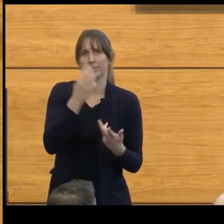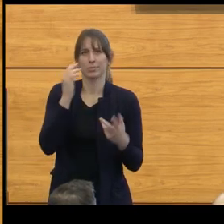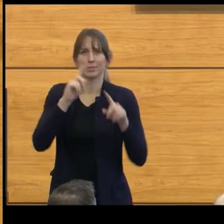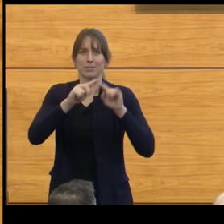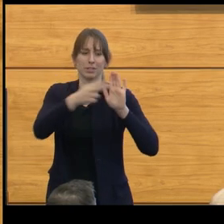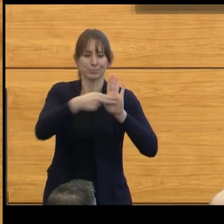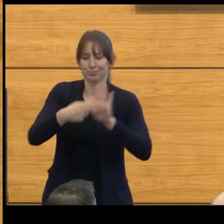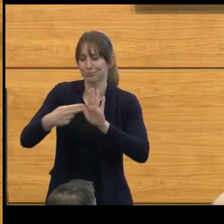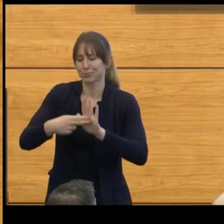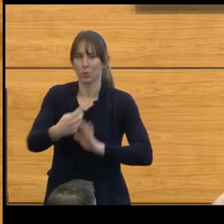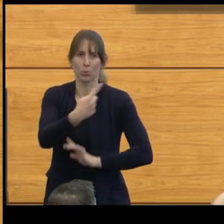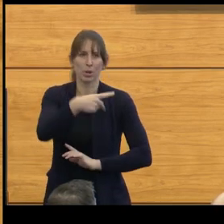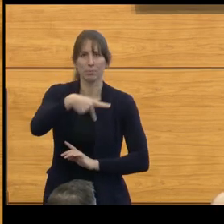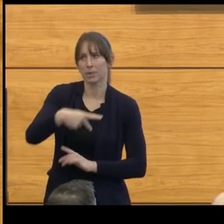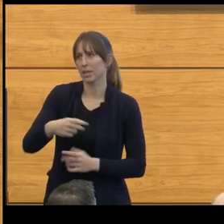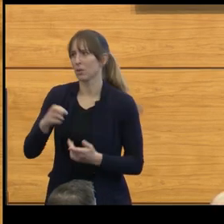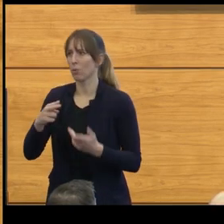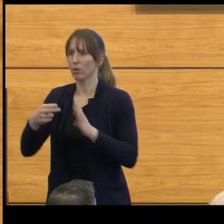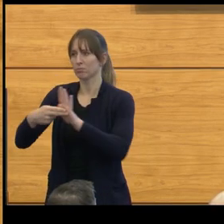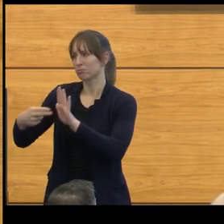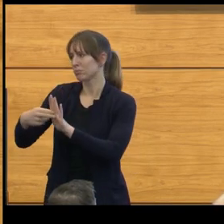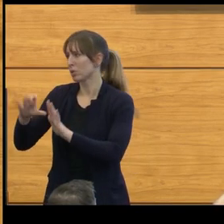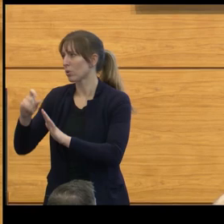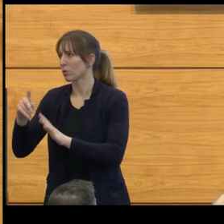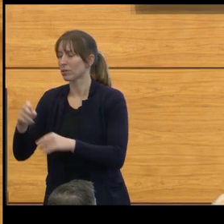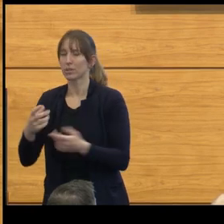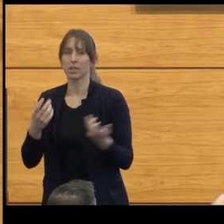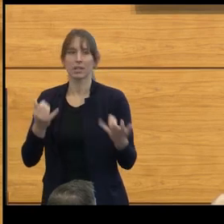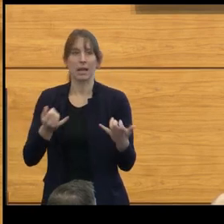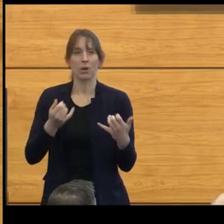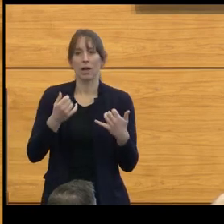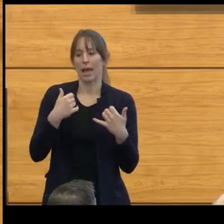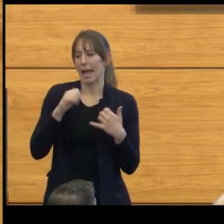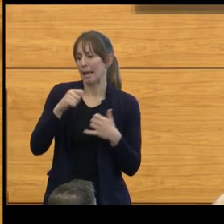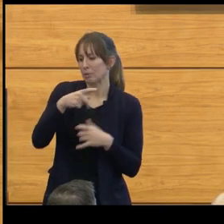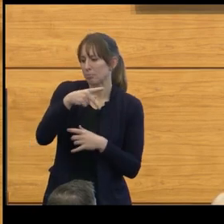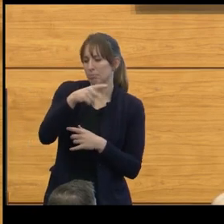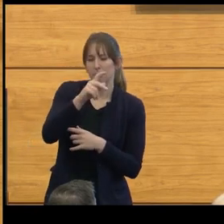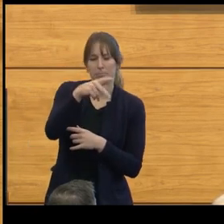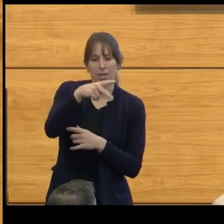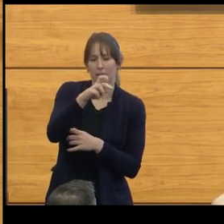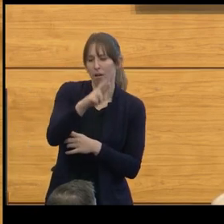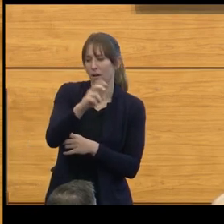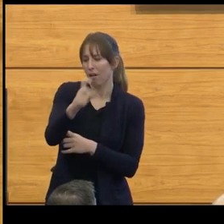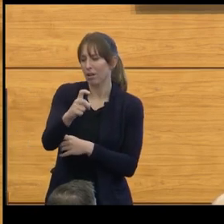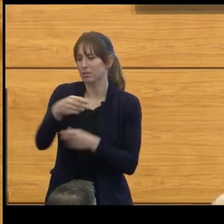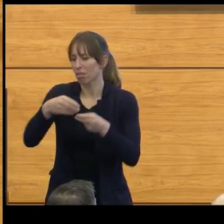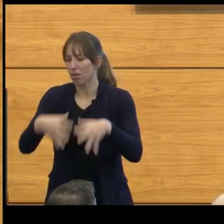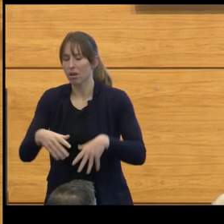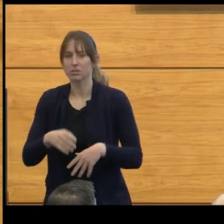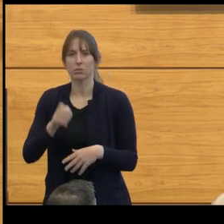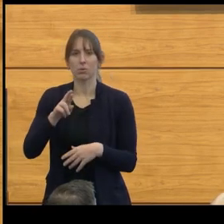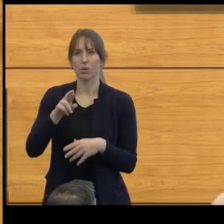They looked at whether there was ATRX loss. They looked to see whether or not there was IDH mutation.